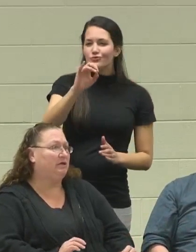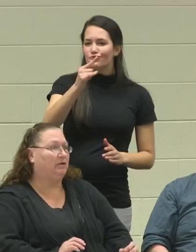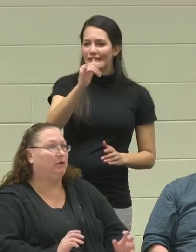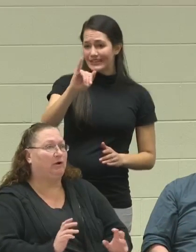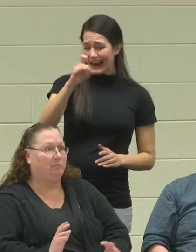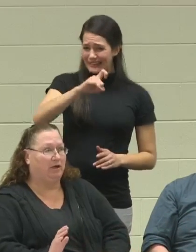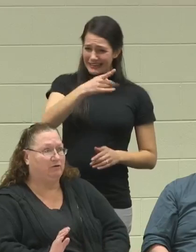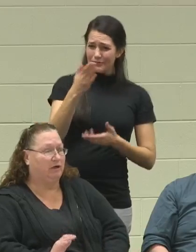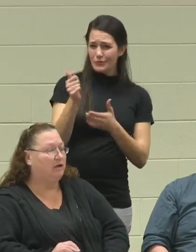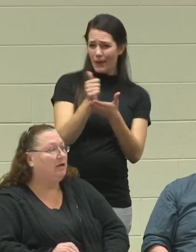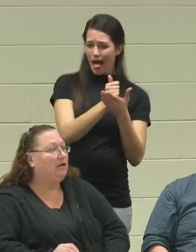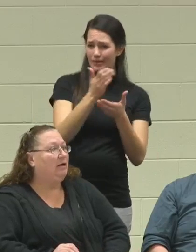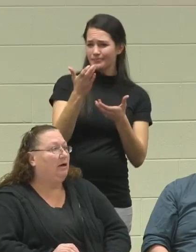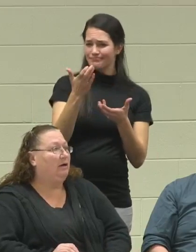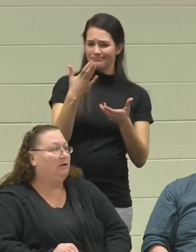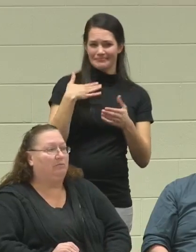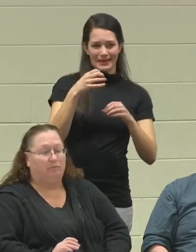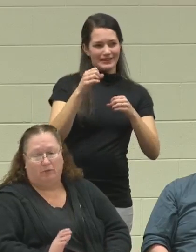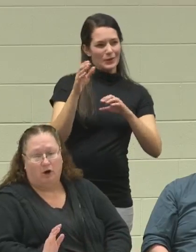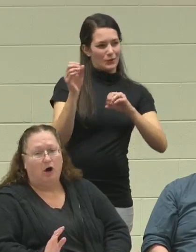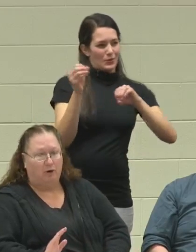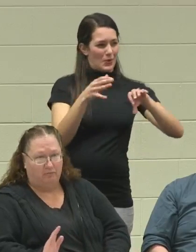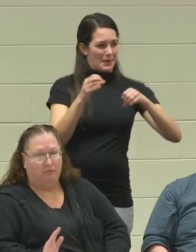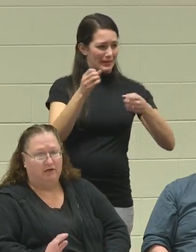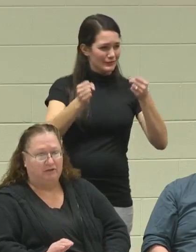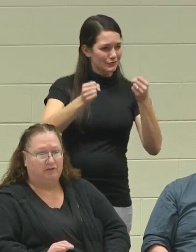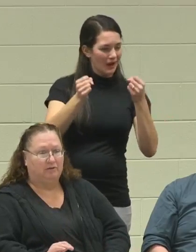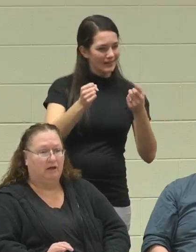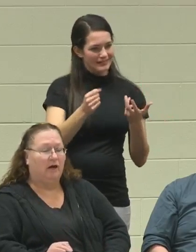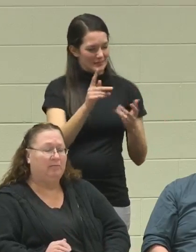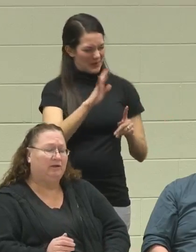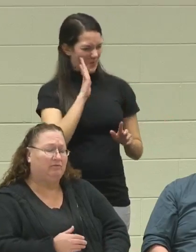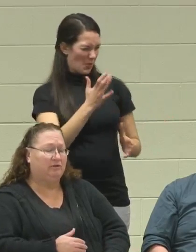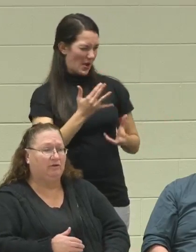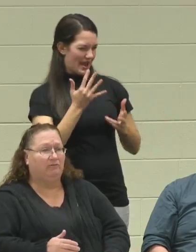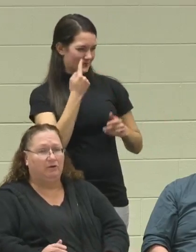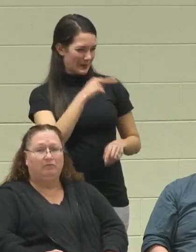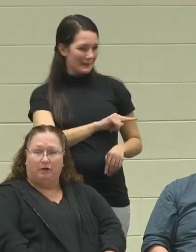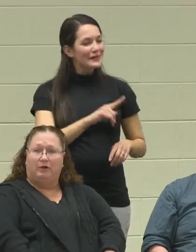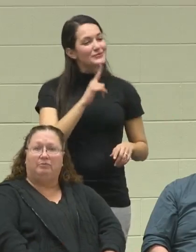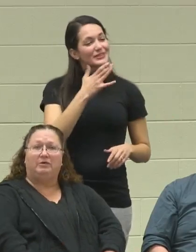to load up my truck. No, I'll wait for Regi." I mean, it was a good feeling for him,